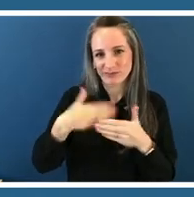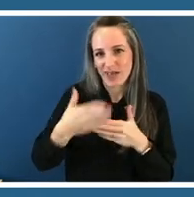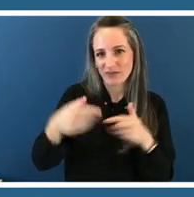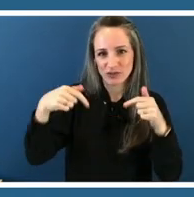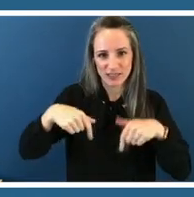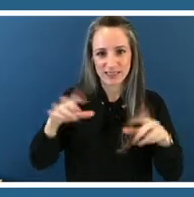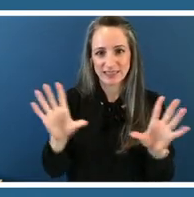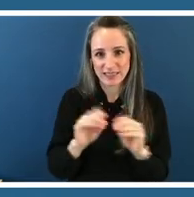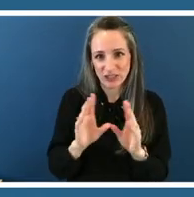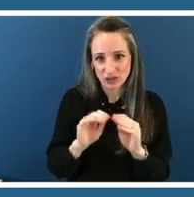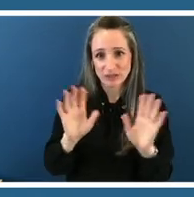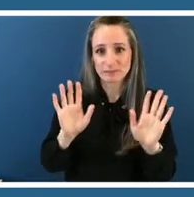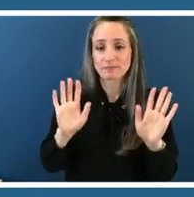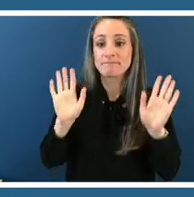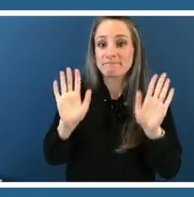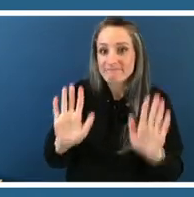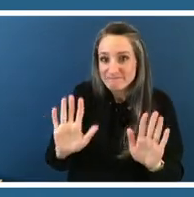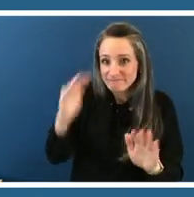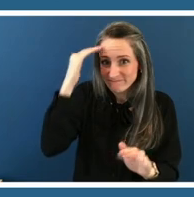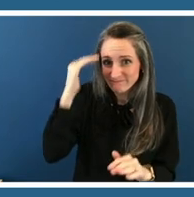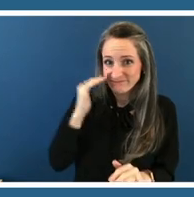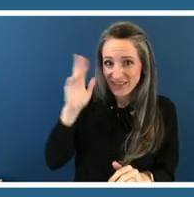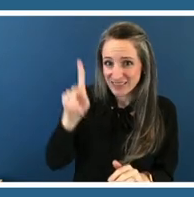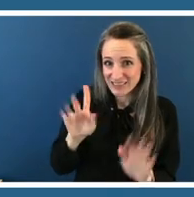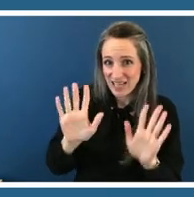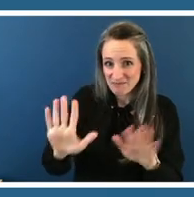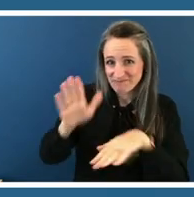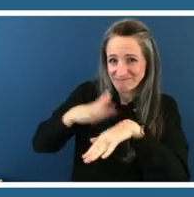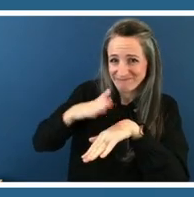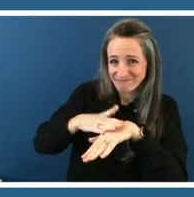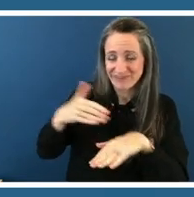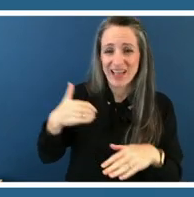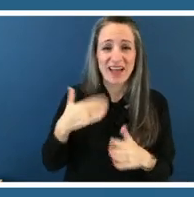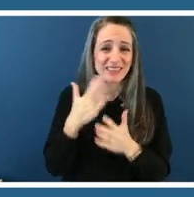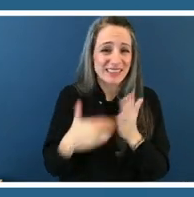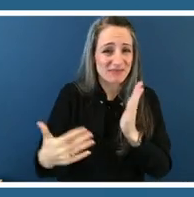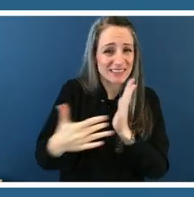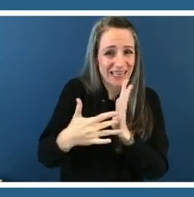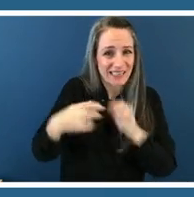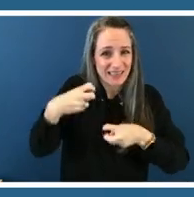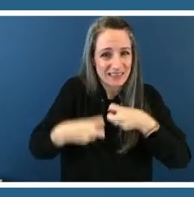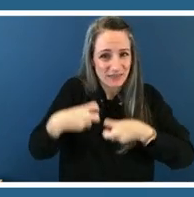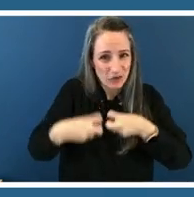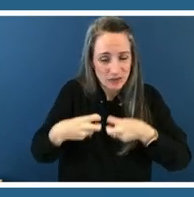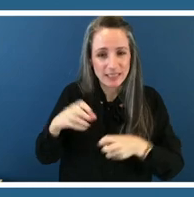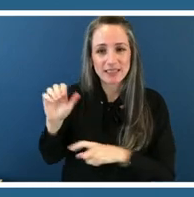technical difficulties this morning with um with my co-presenter amber um her